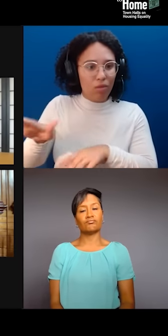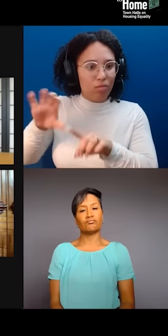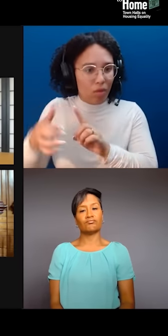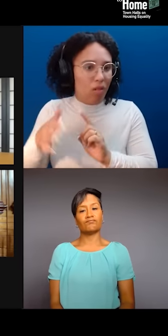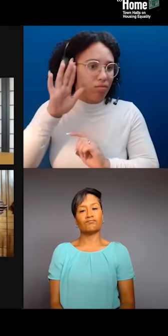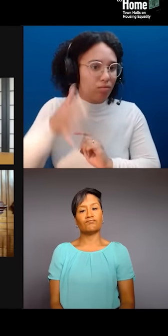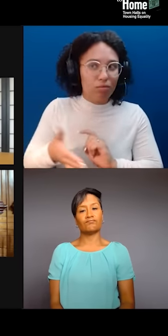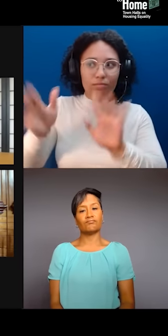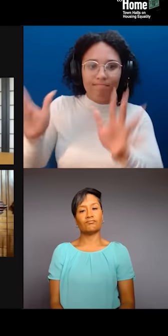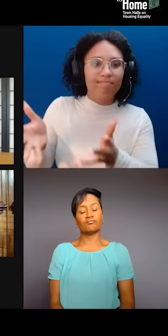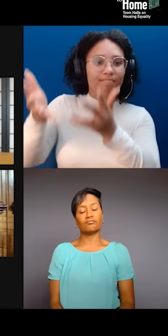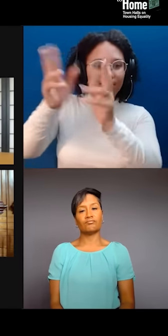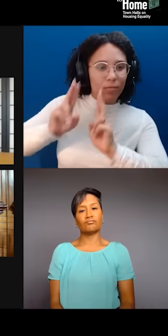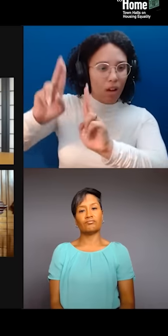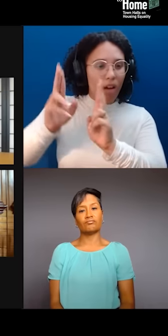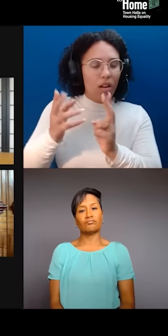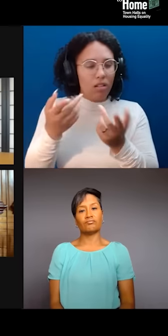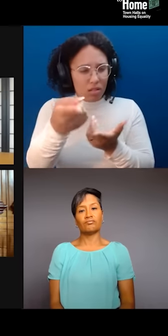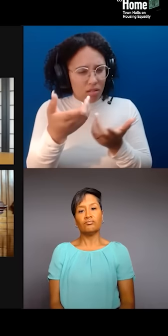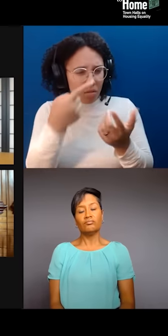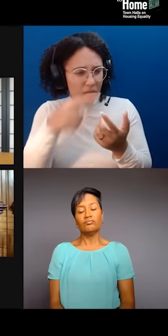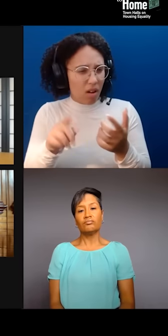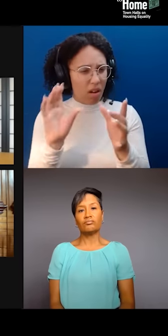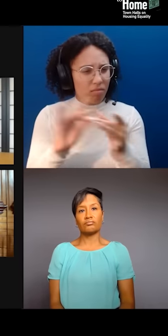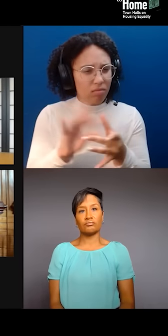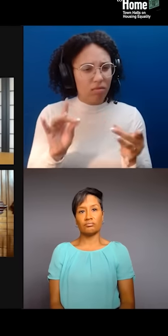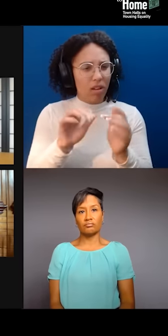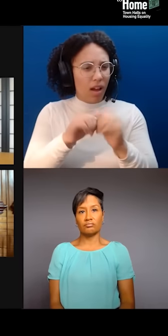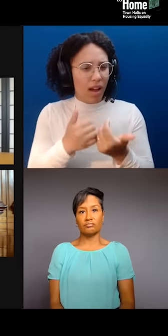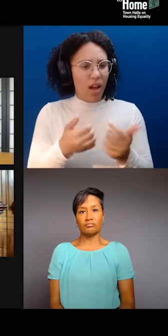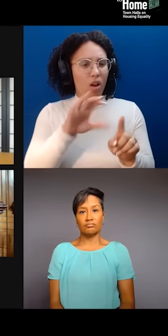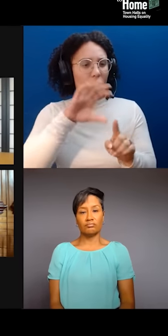into this discussion of displacement? And why the work of Forge Project